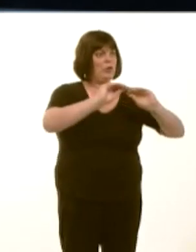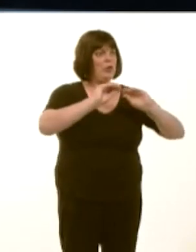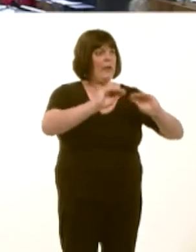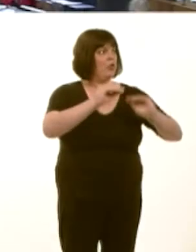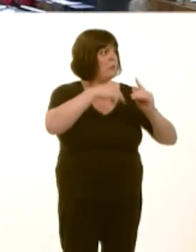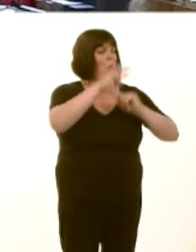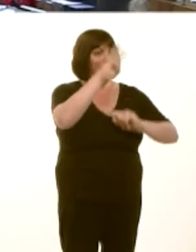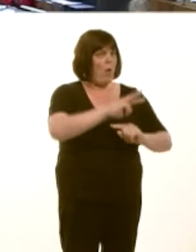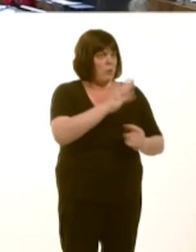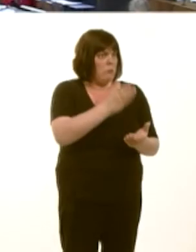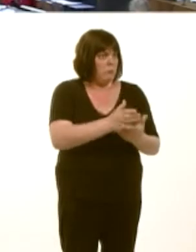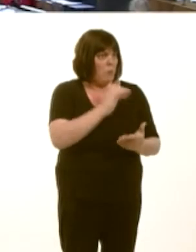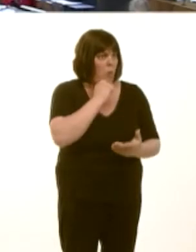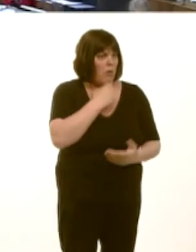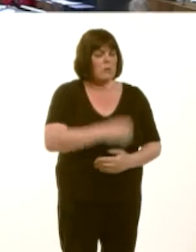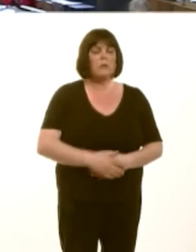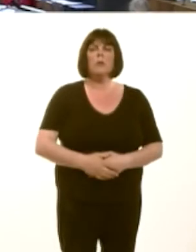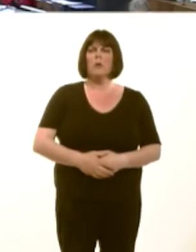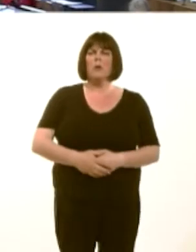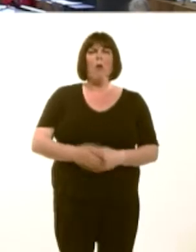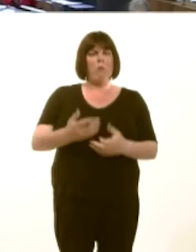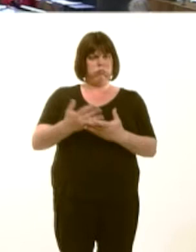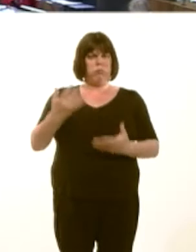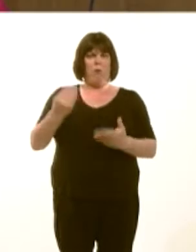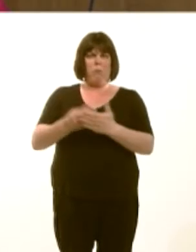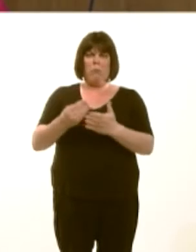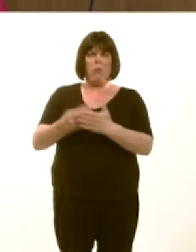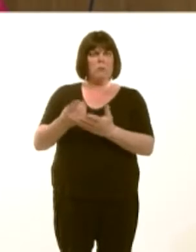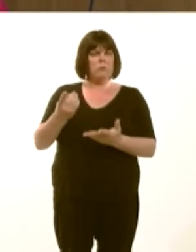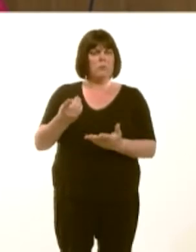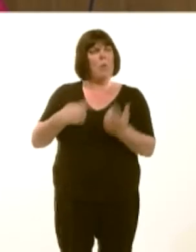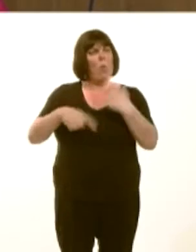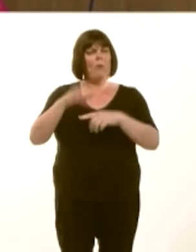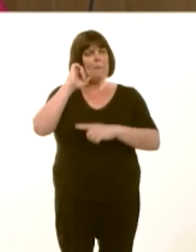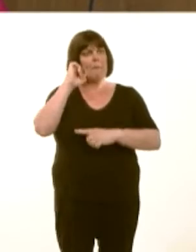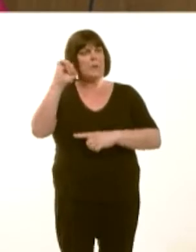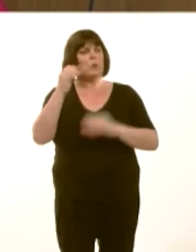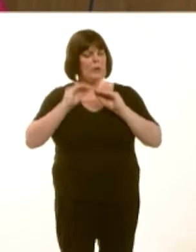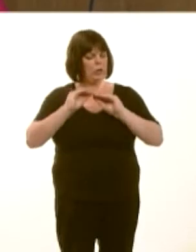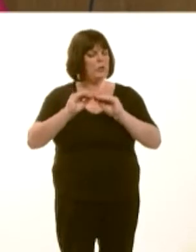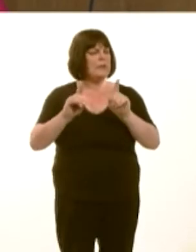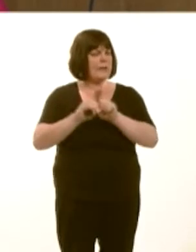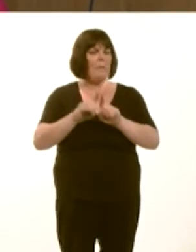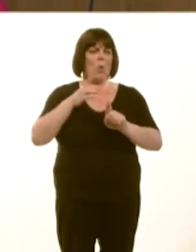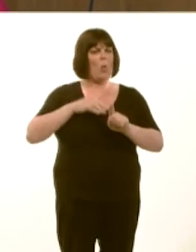Carwyn Jones: That would be a substantial amount of money, and we are committed to education and we want to see education thrive in Wales.